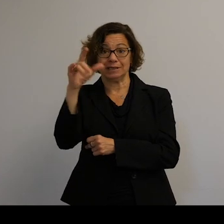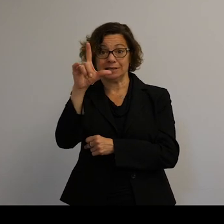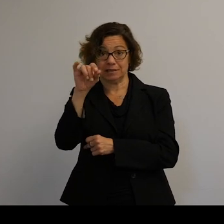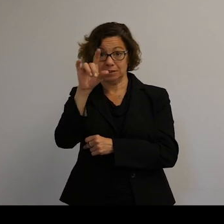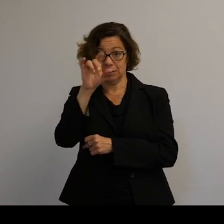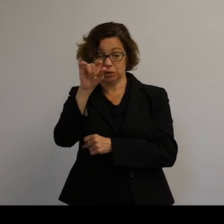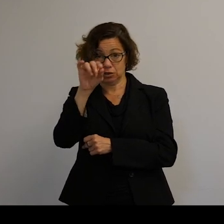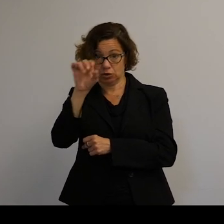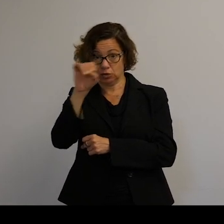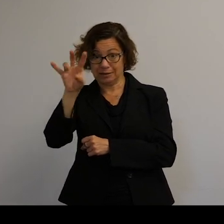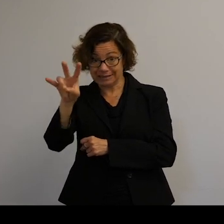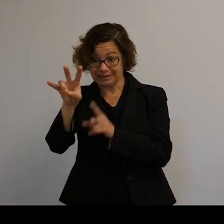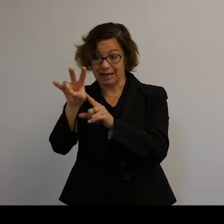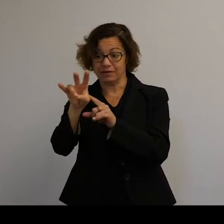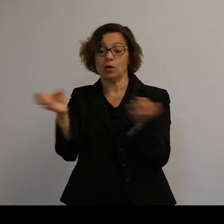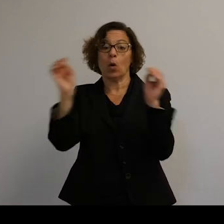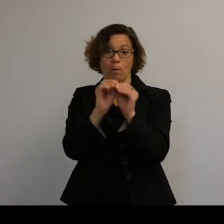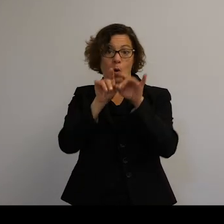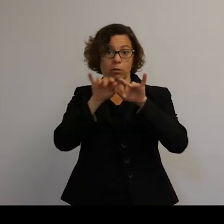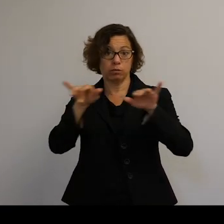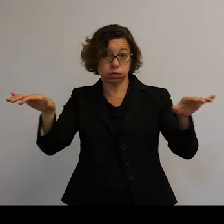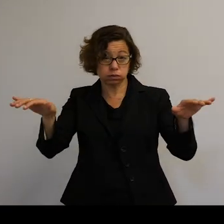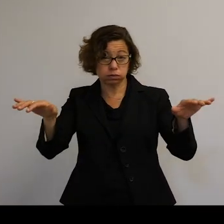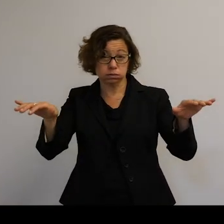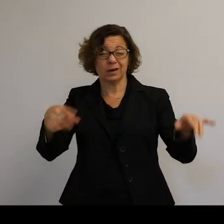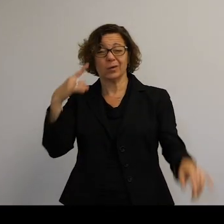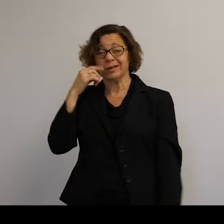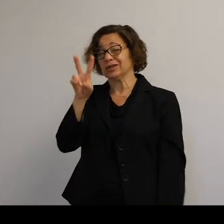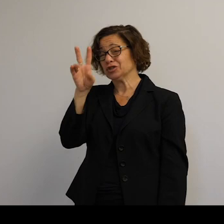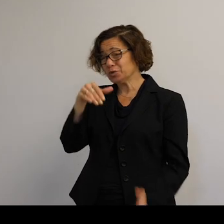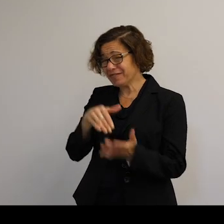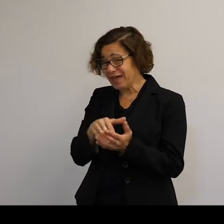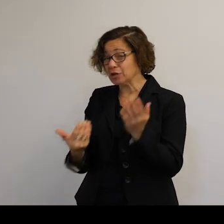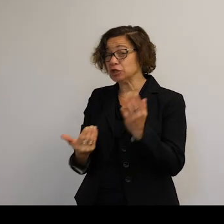And we think about 2,000 new space debris